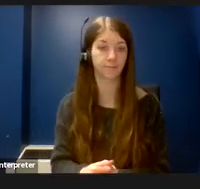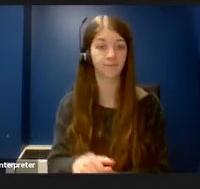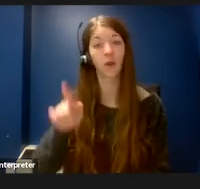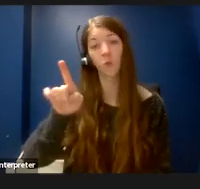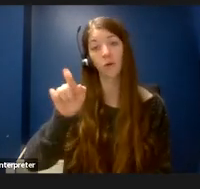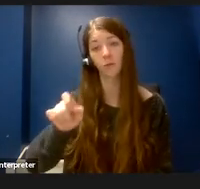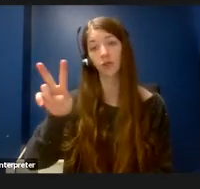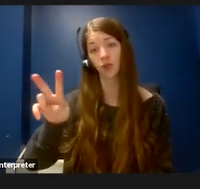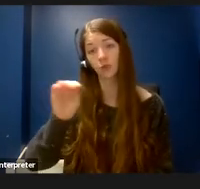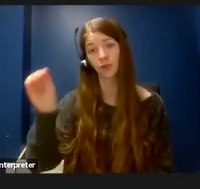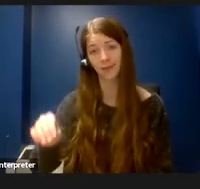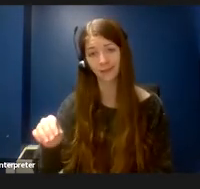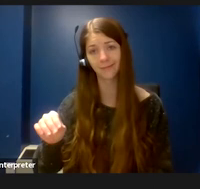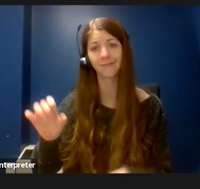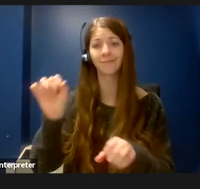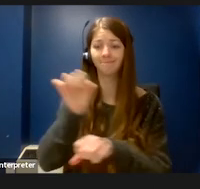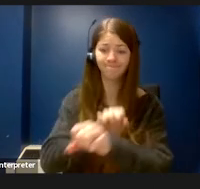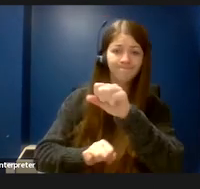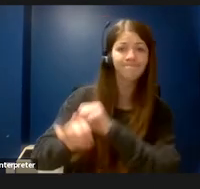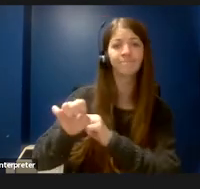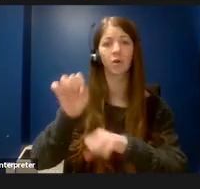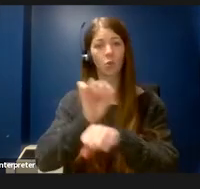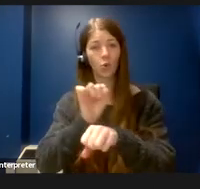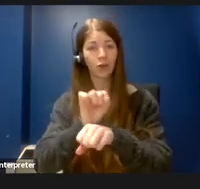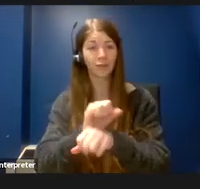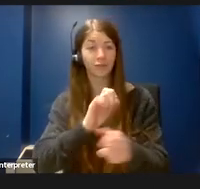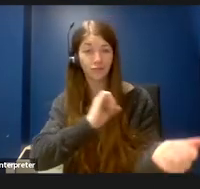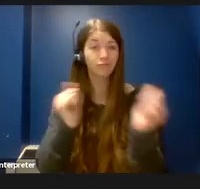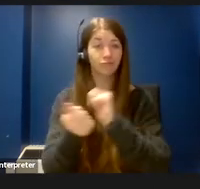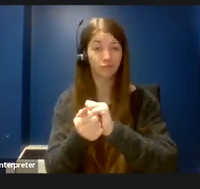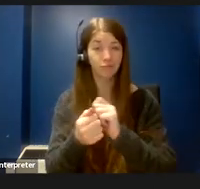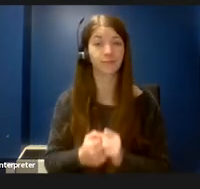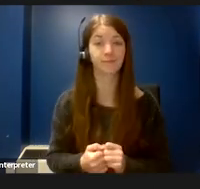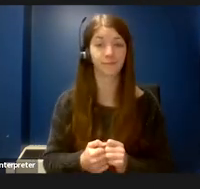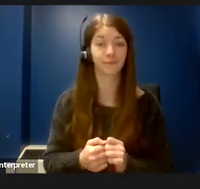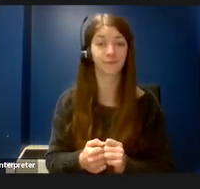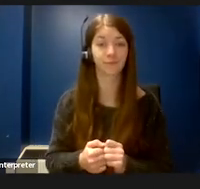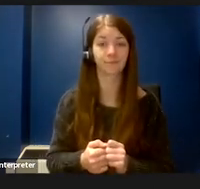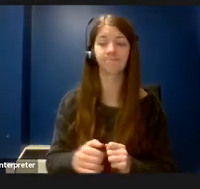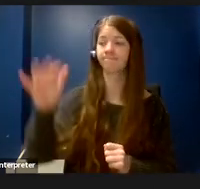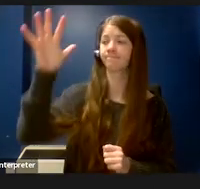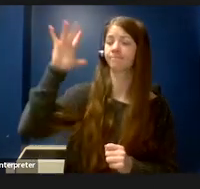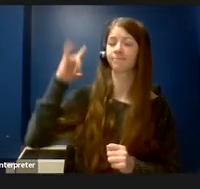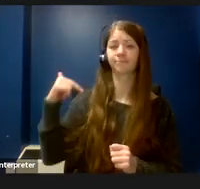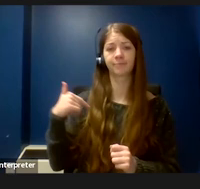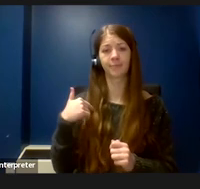Let's work to change this. Most of my life, I viewed my disability as a burden that was